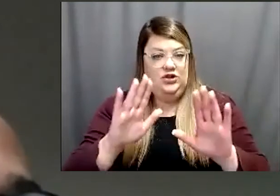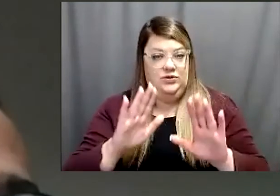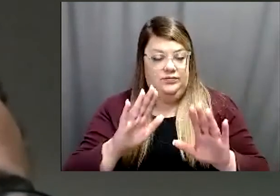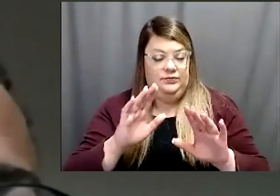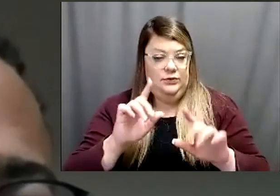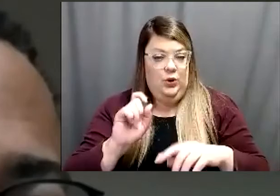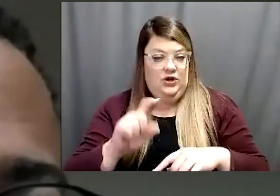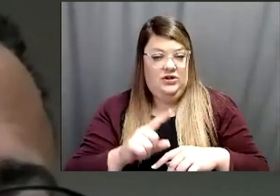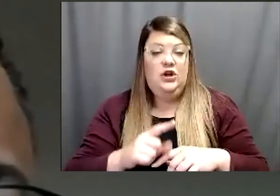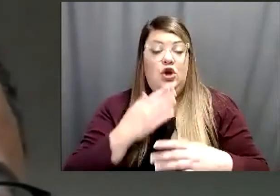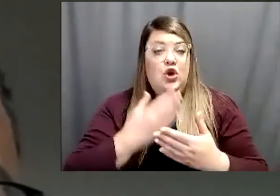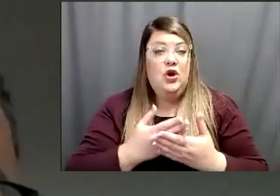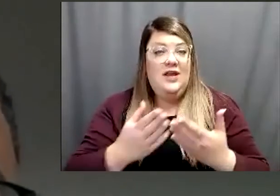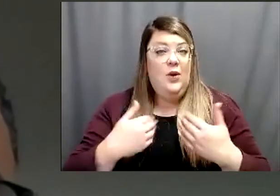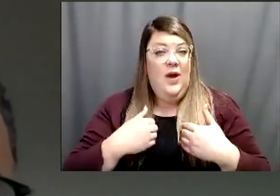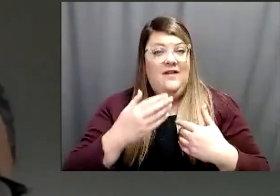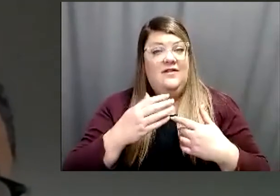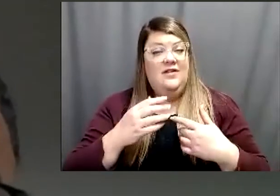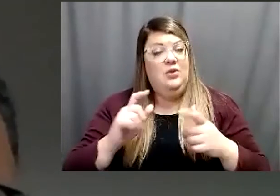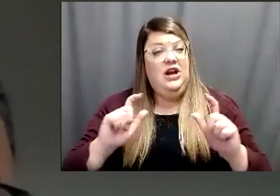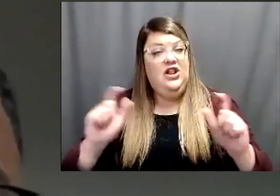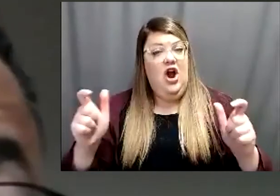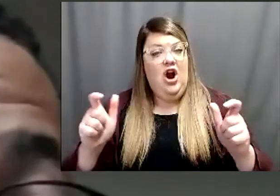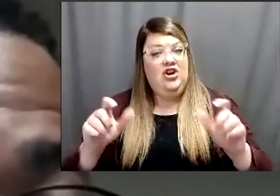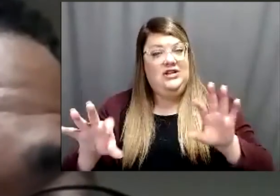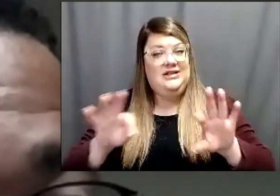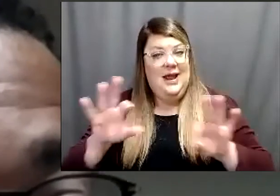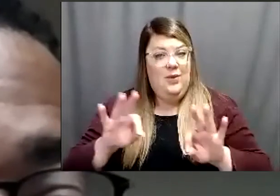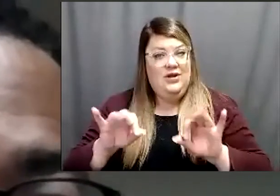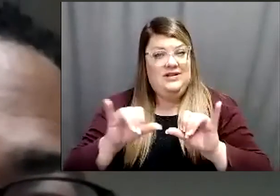have a pretty large sample size of pace of people that have received the vaccine